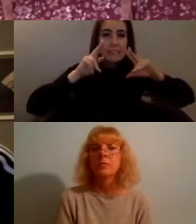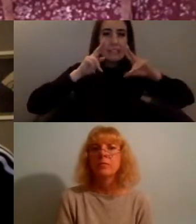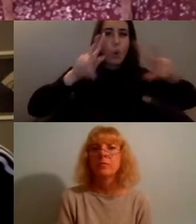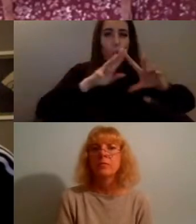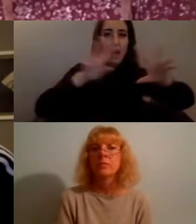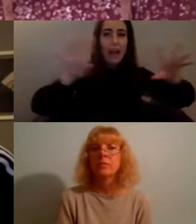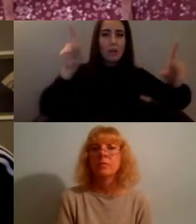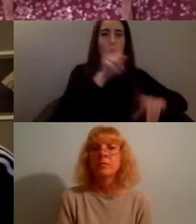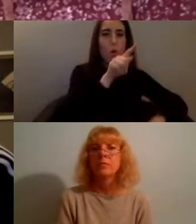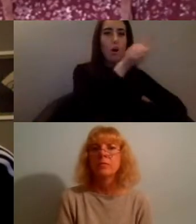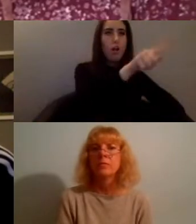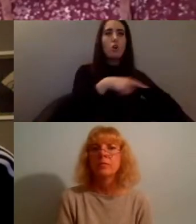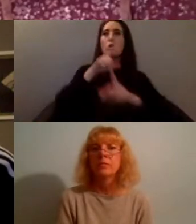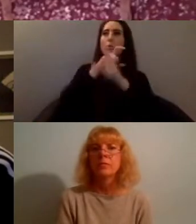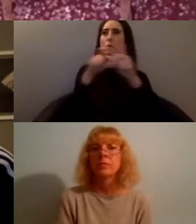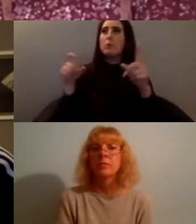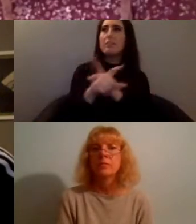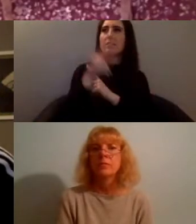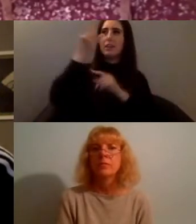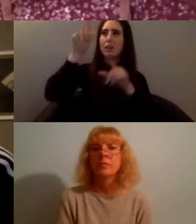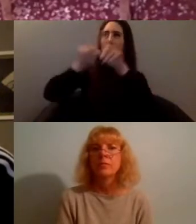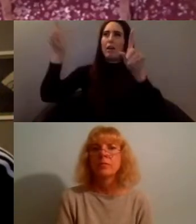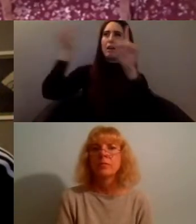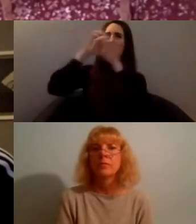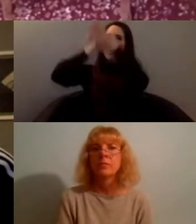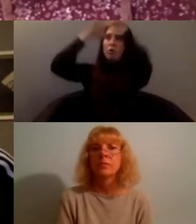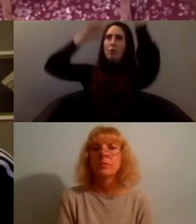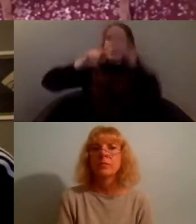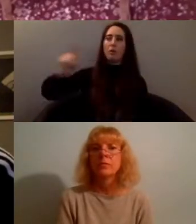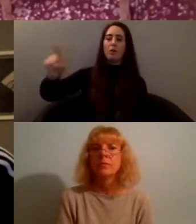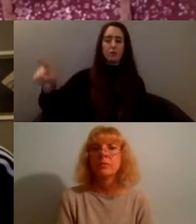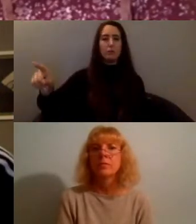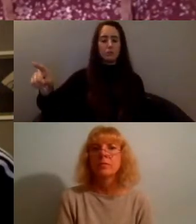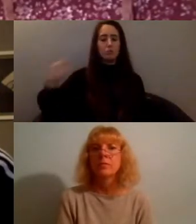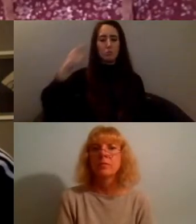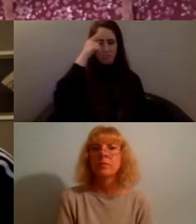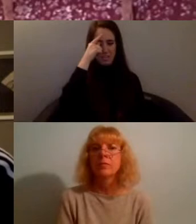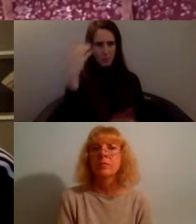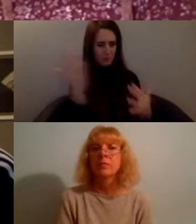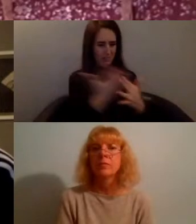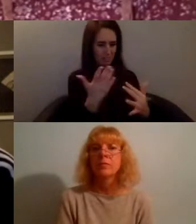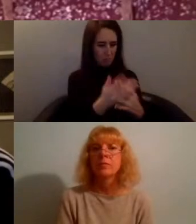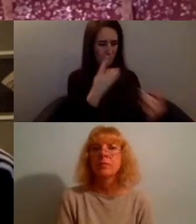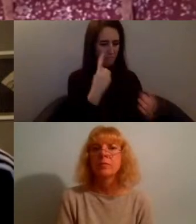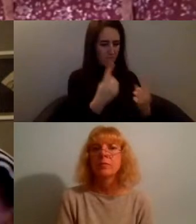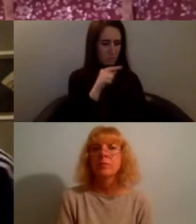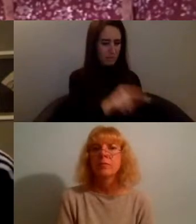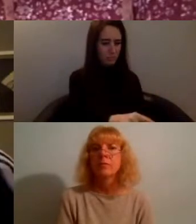me like community is such a huge part of that like accessible information that is free for us all to